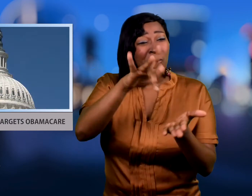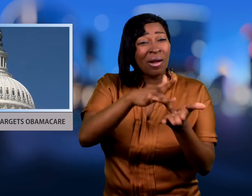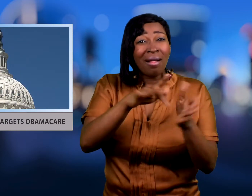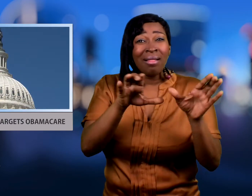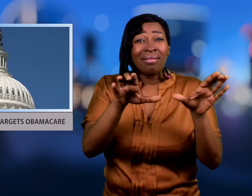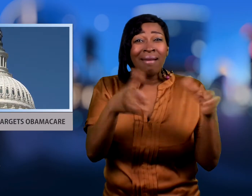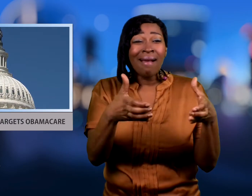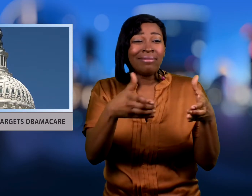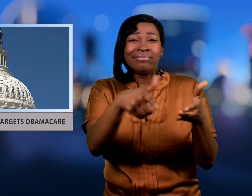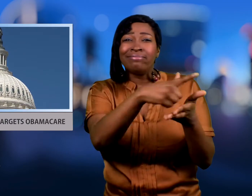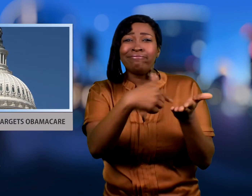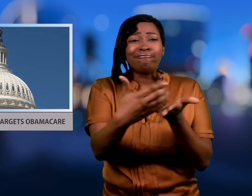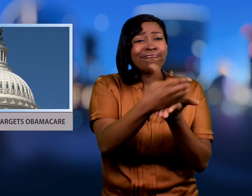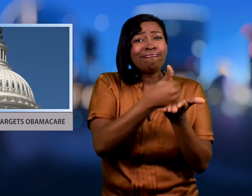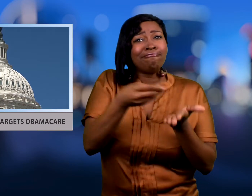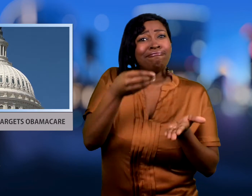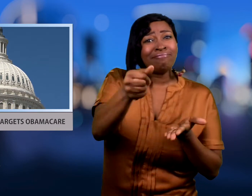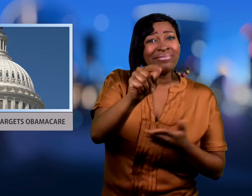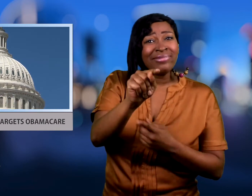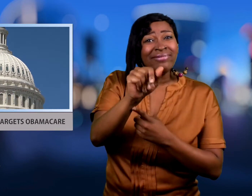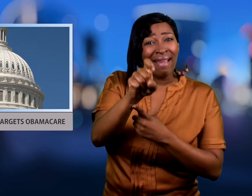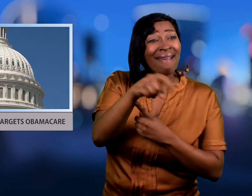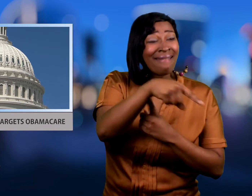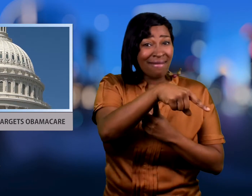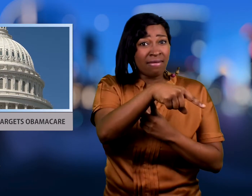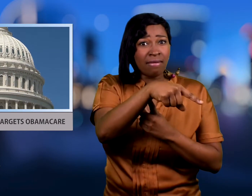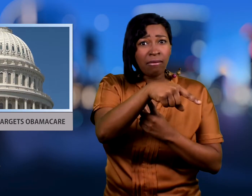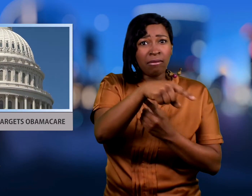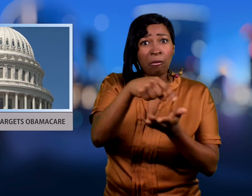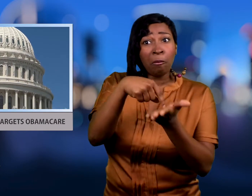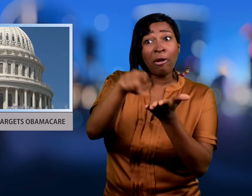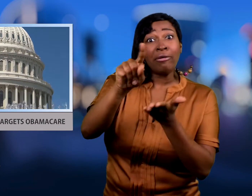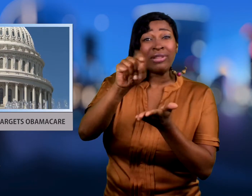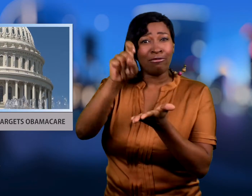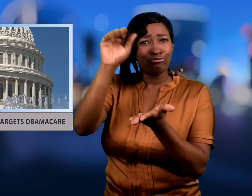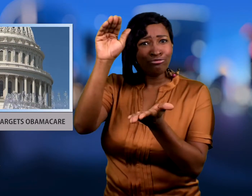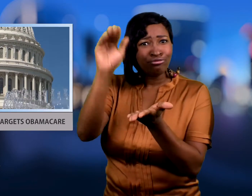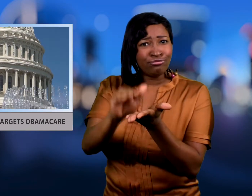modestly reduce income tax rates for middle income taxpayers